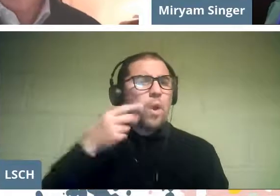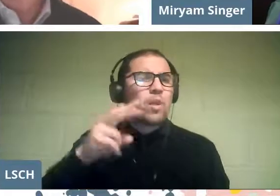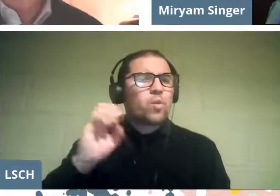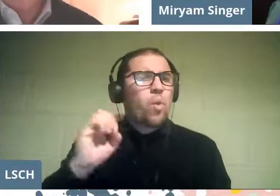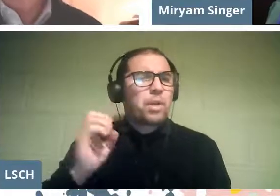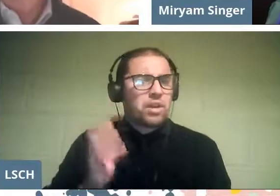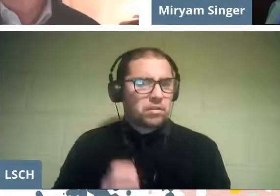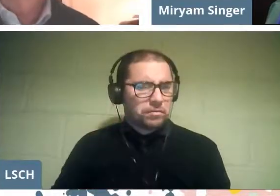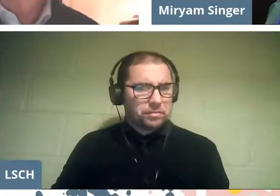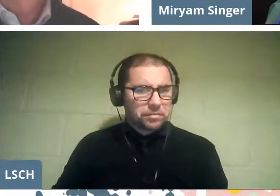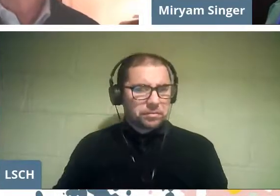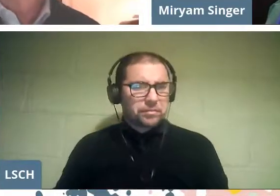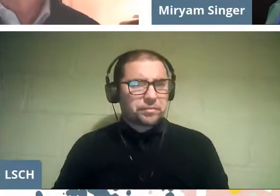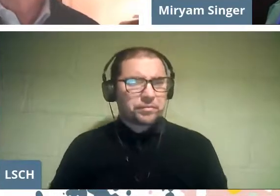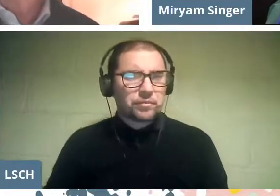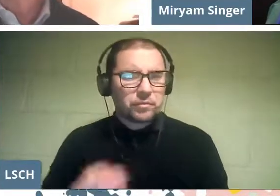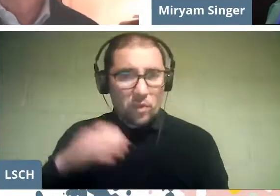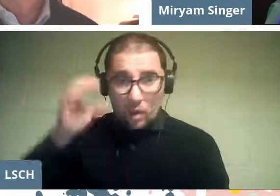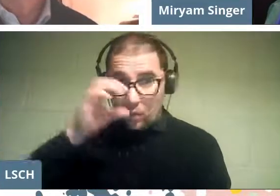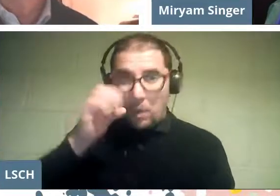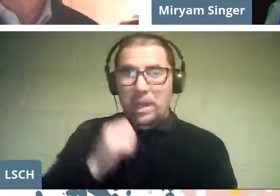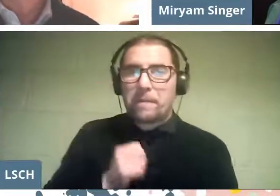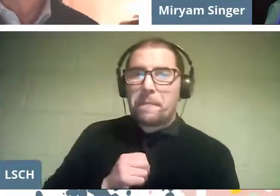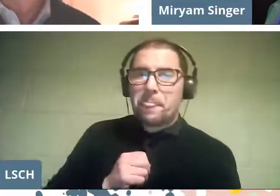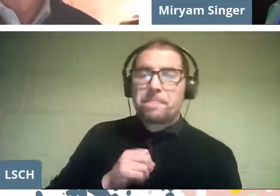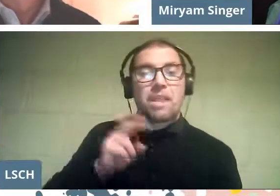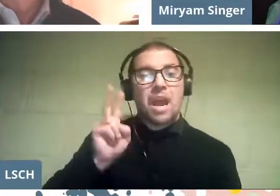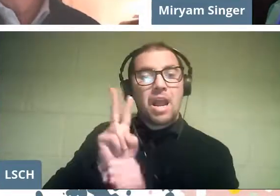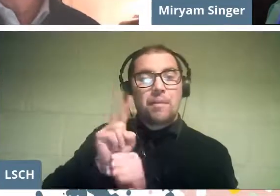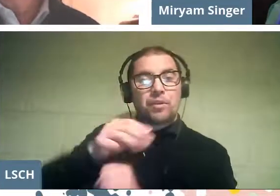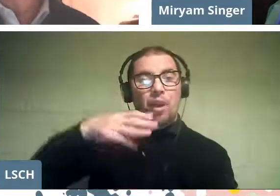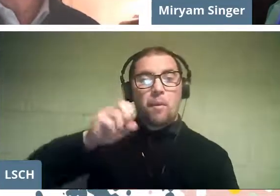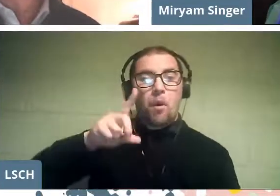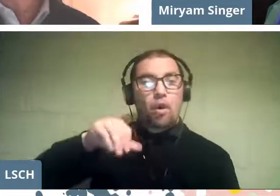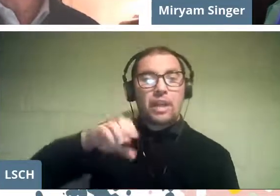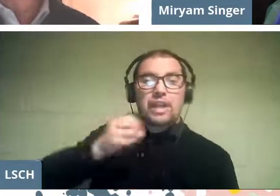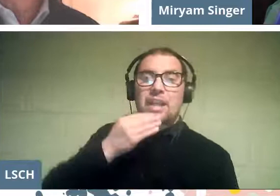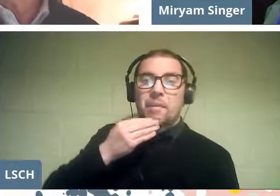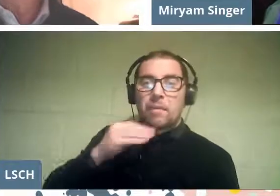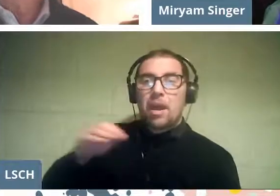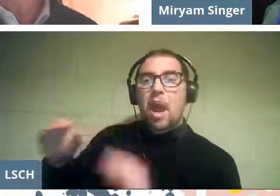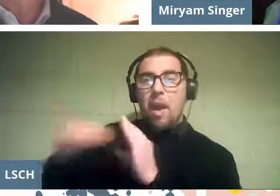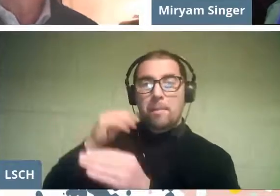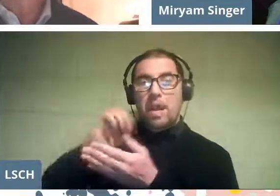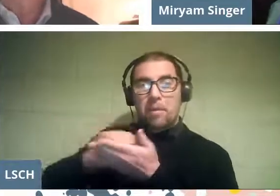because Professor Andrea Molina wrote me some wonderful words,